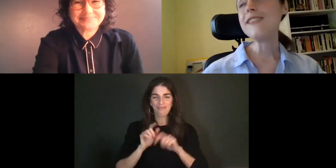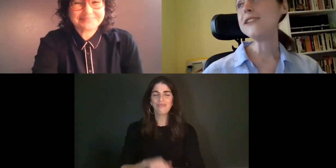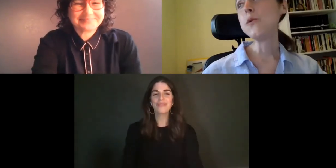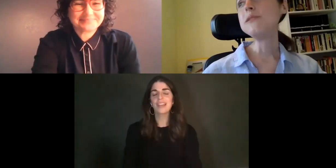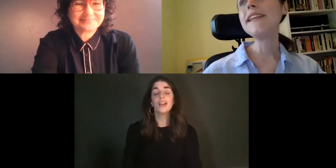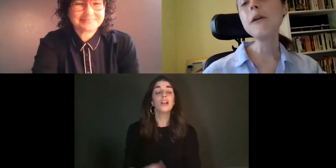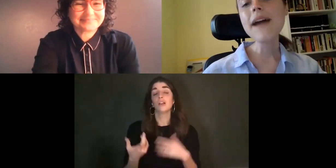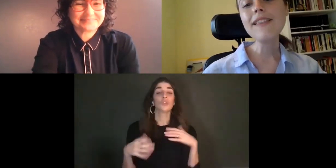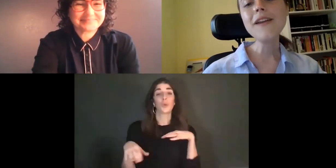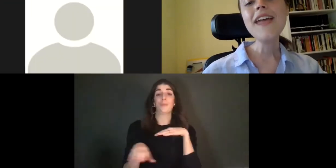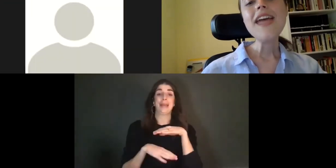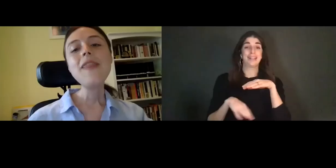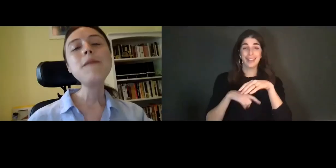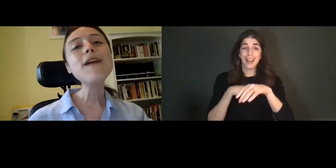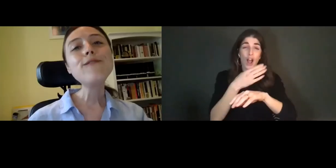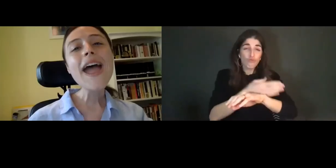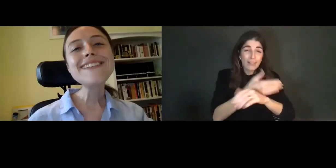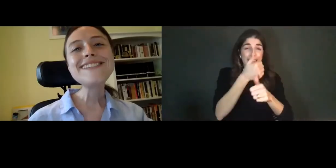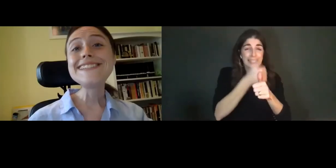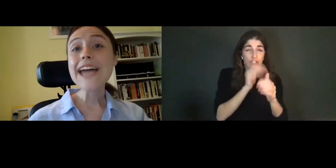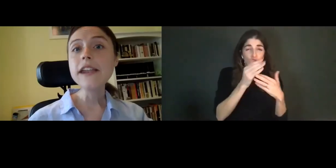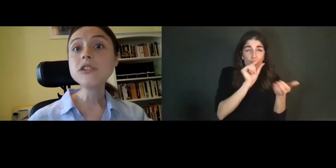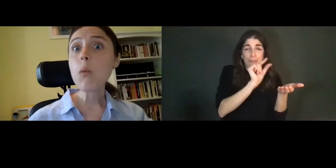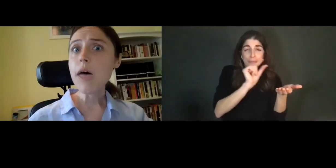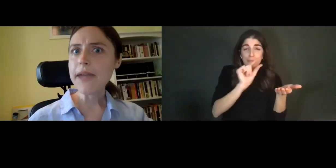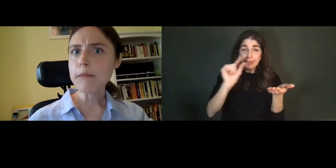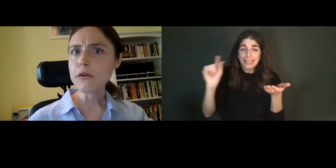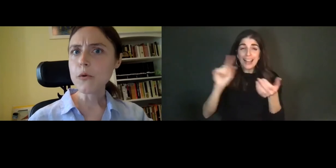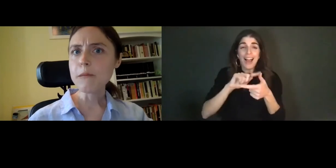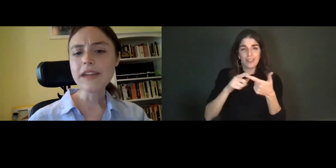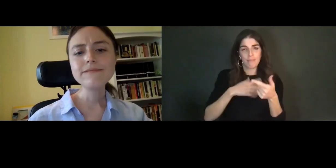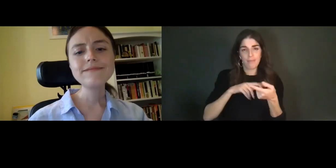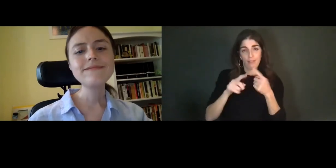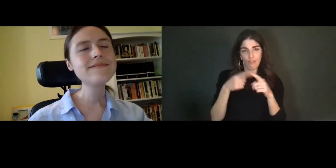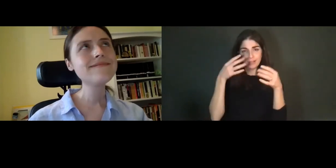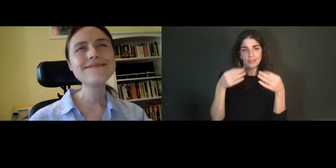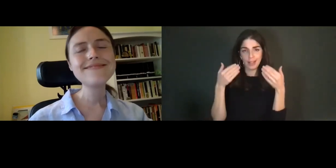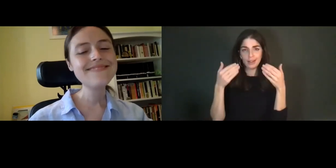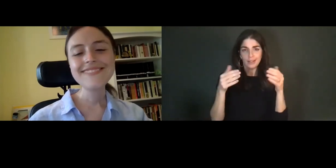these rooms little by little, and then my friends decided to wallpaper for me... [sigh]